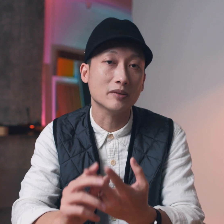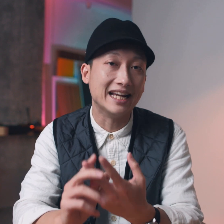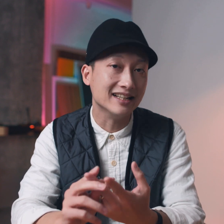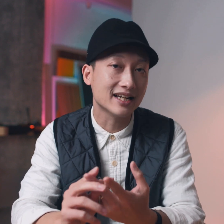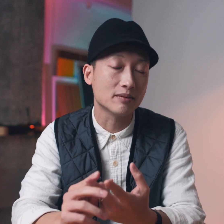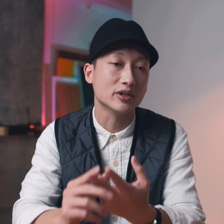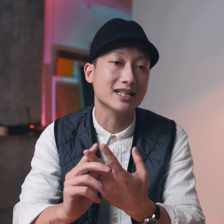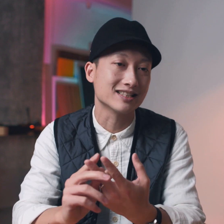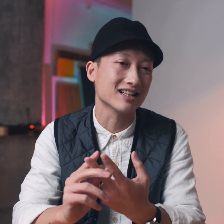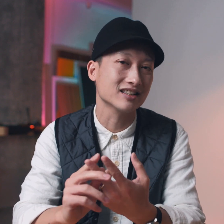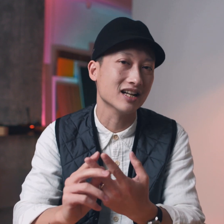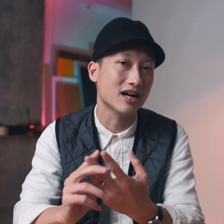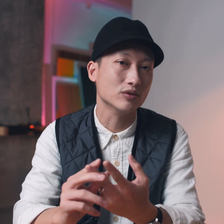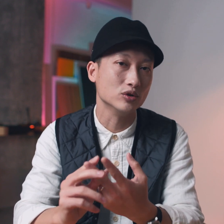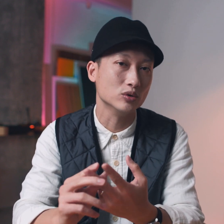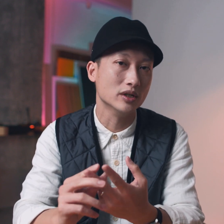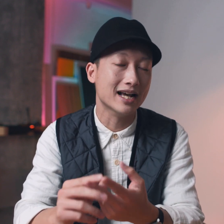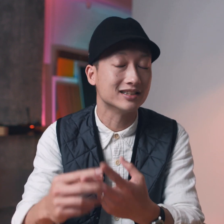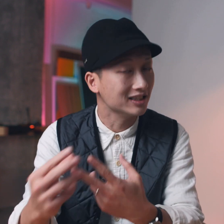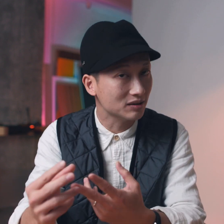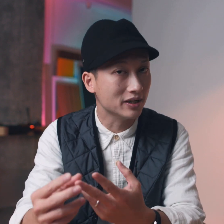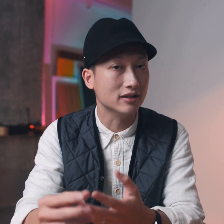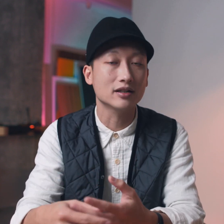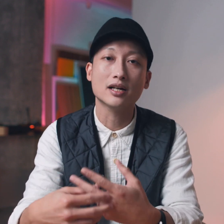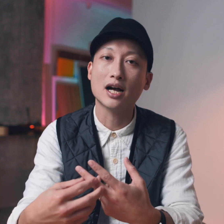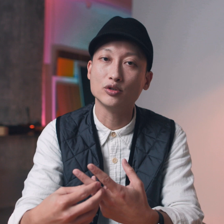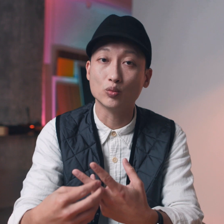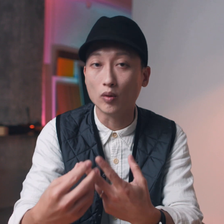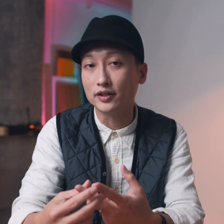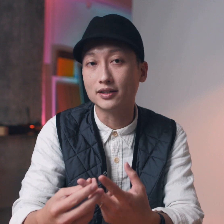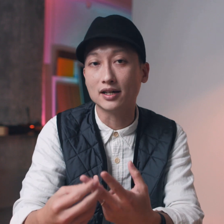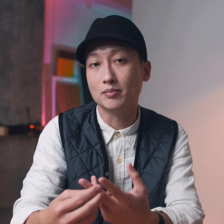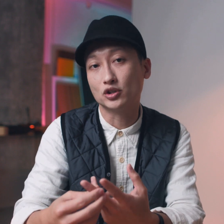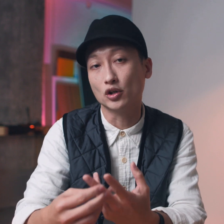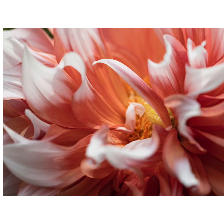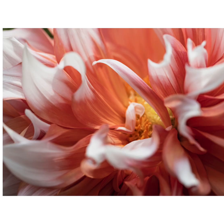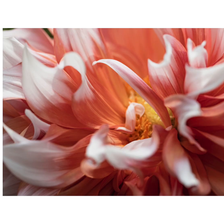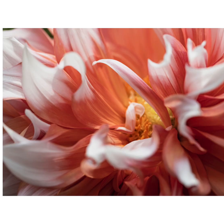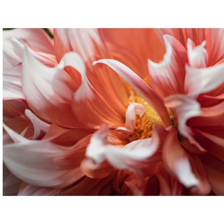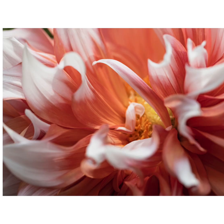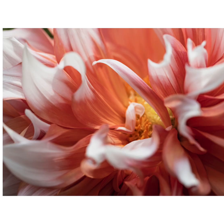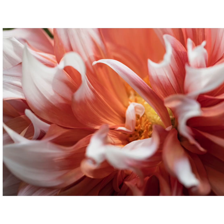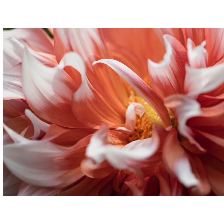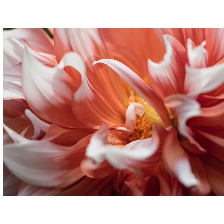crop in camera exactly how you anticipated it how you wanted that image to look like and really feel